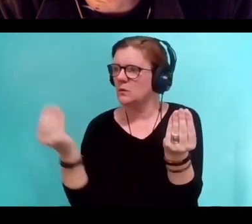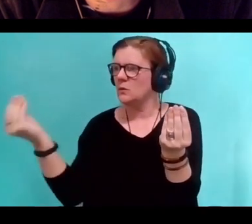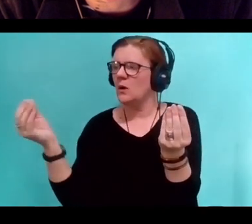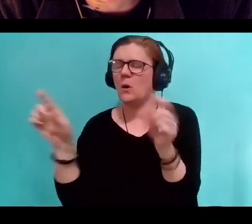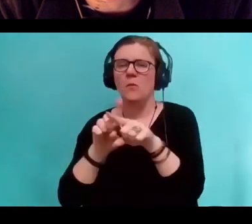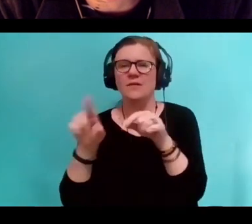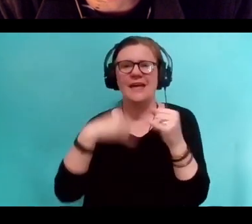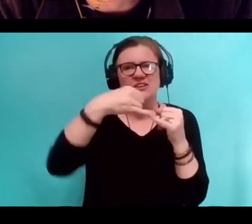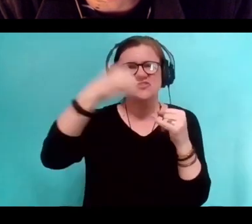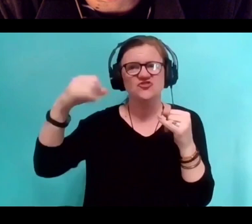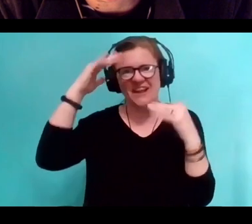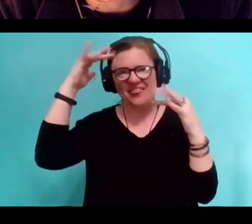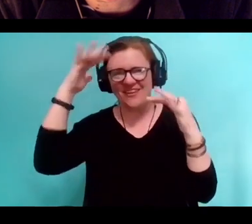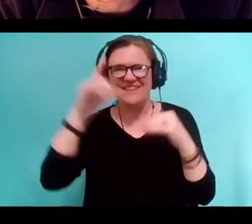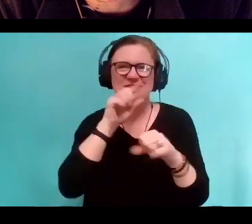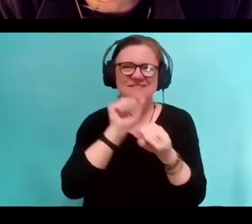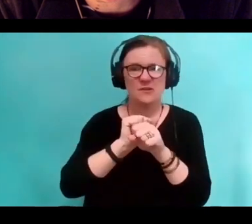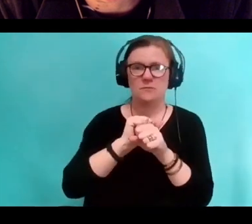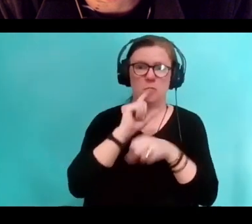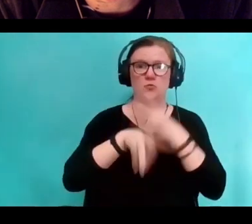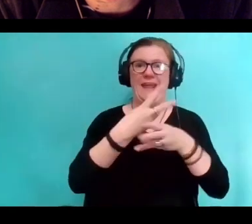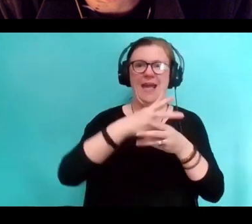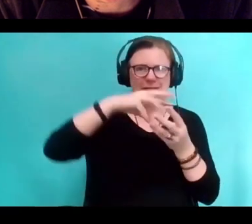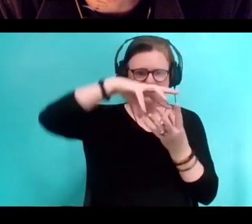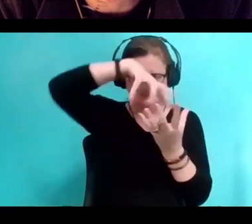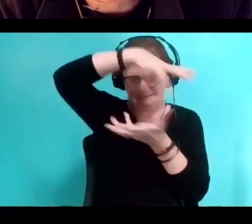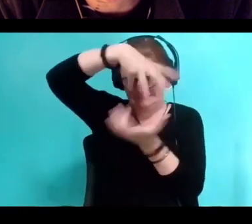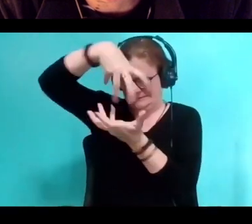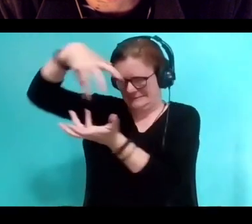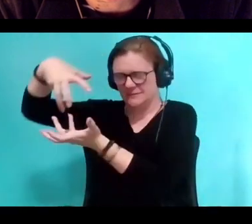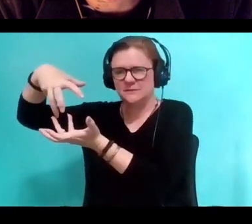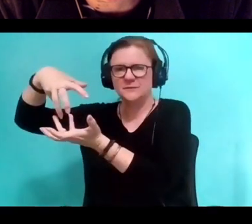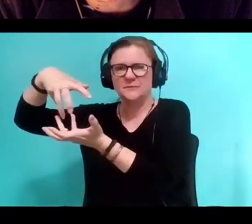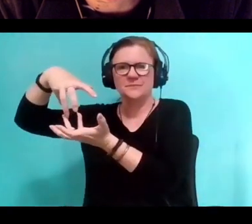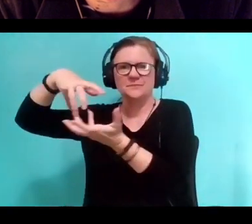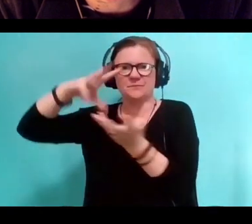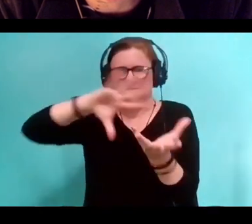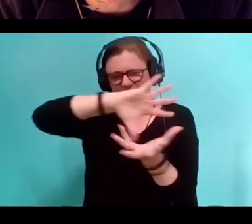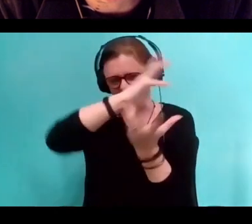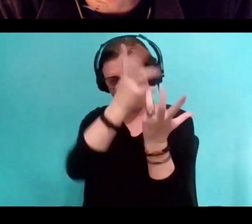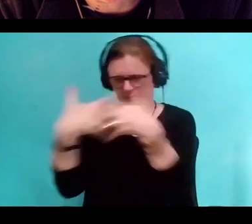reality is all kind of twisted around and measurably condensed.